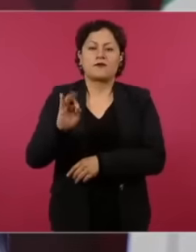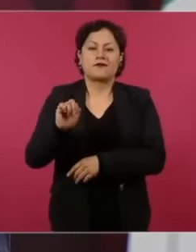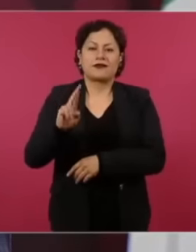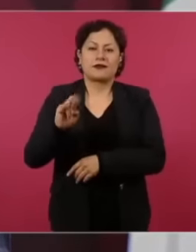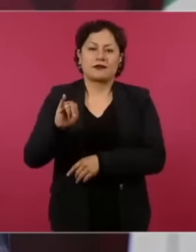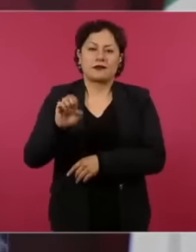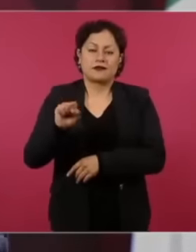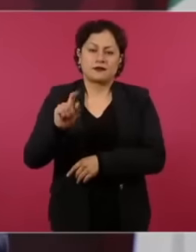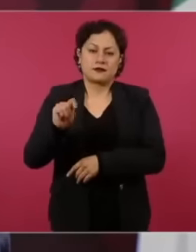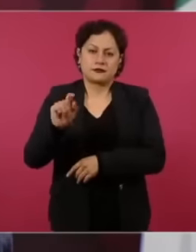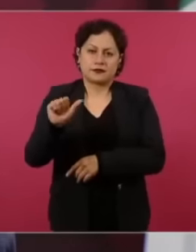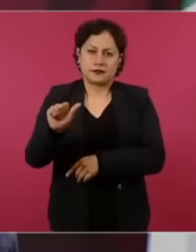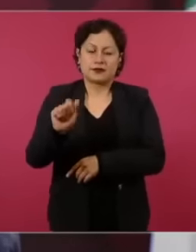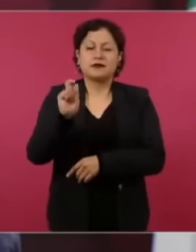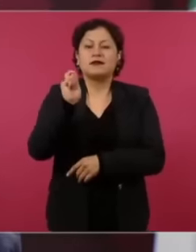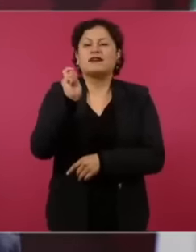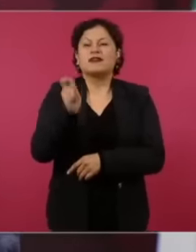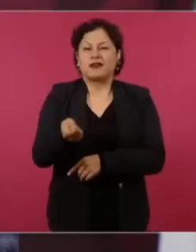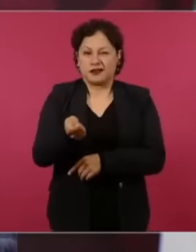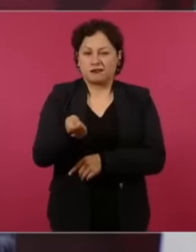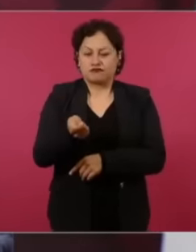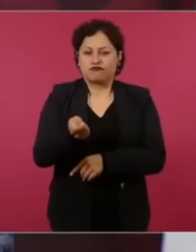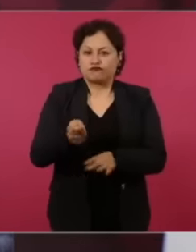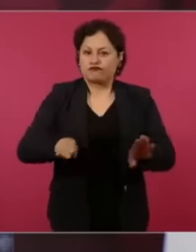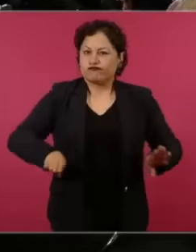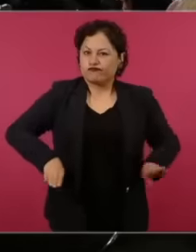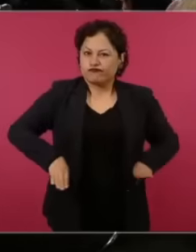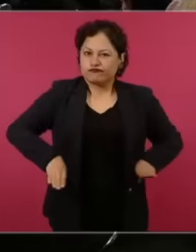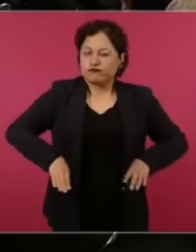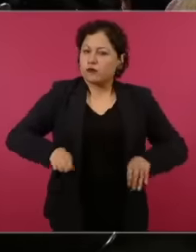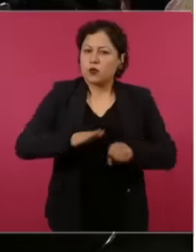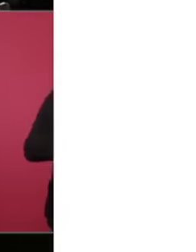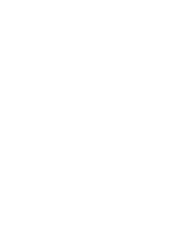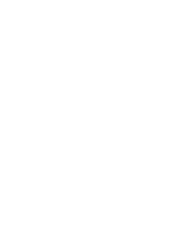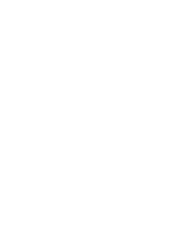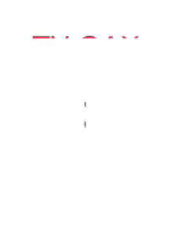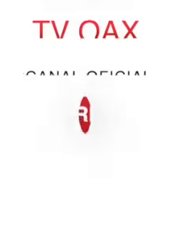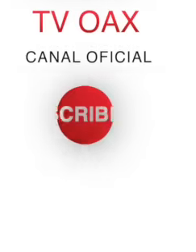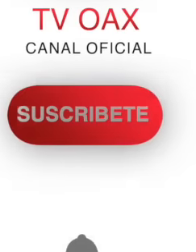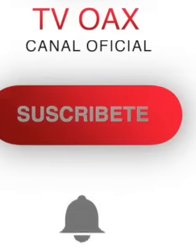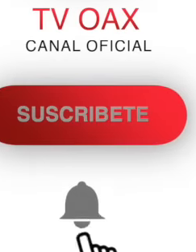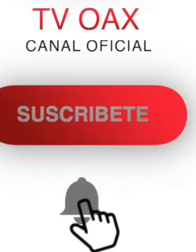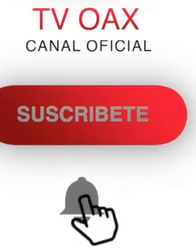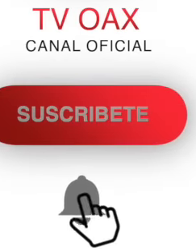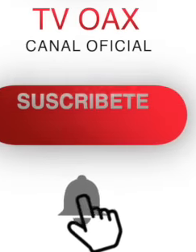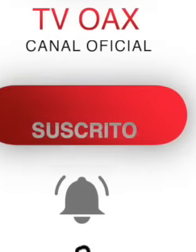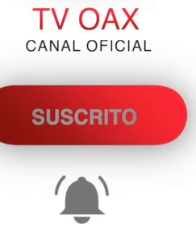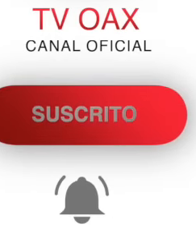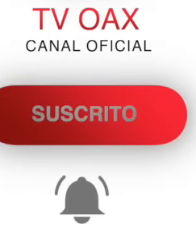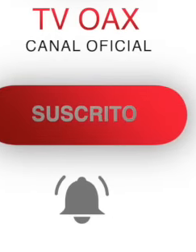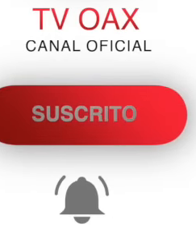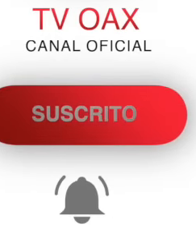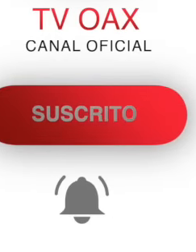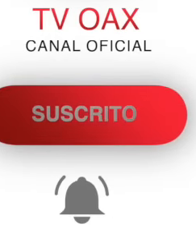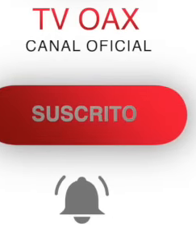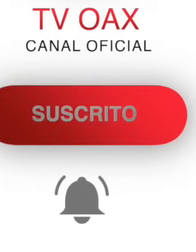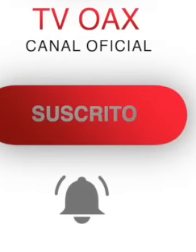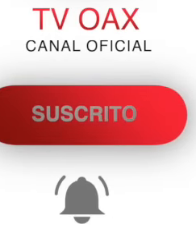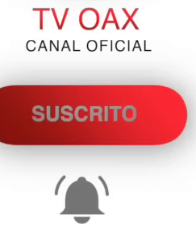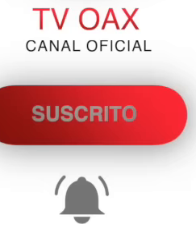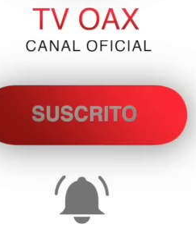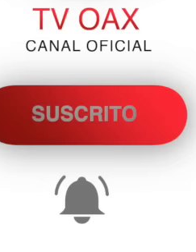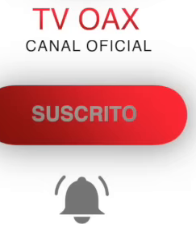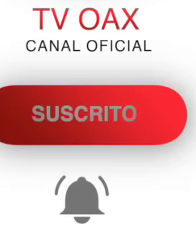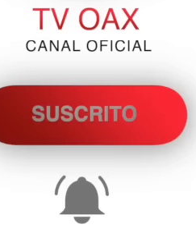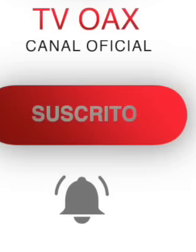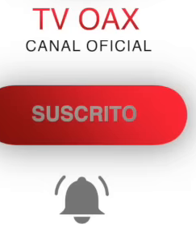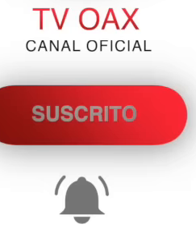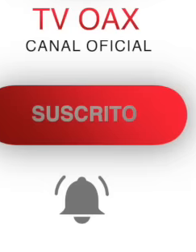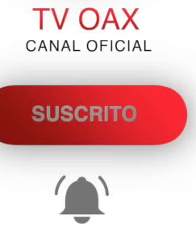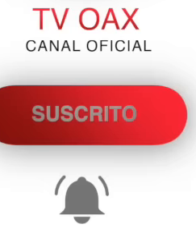and the people of Mexico were turned their backs as it lasted. This neoliberal policy